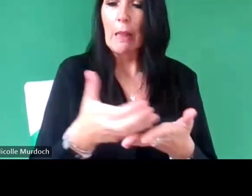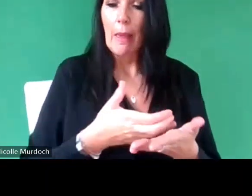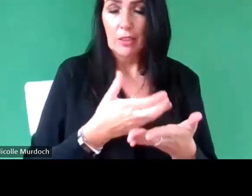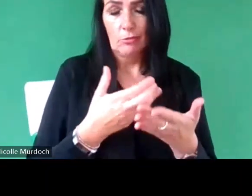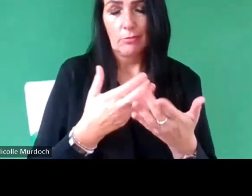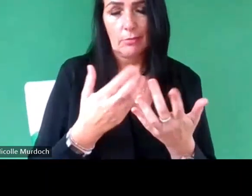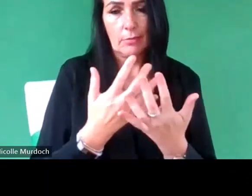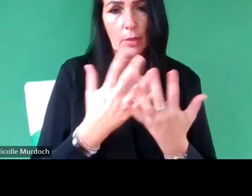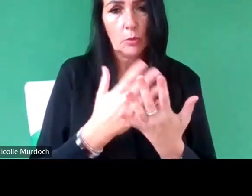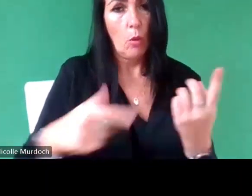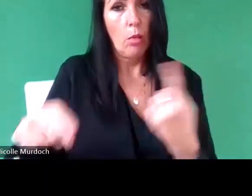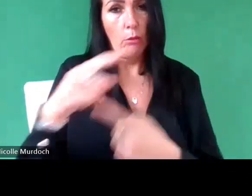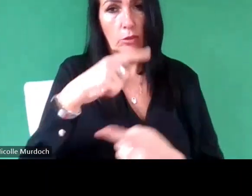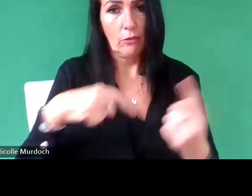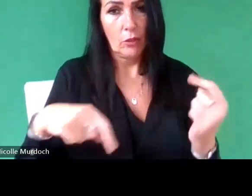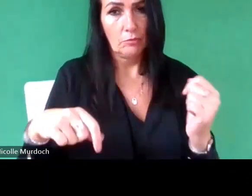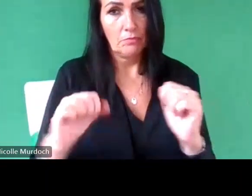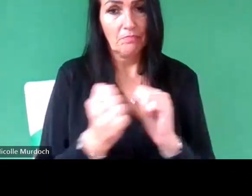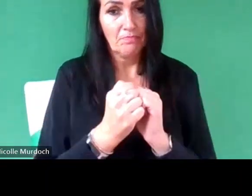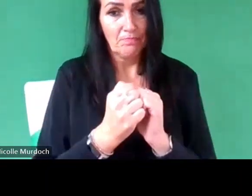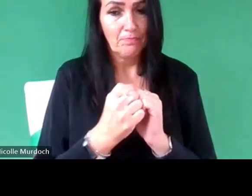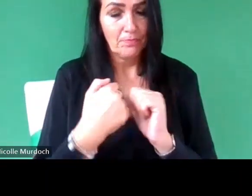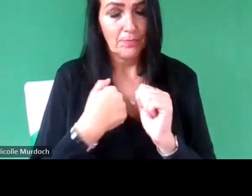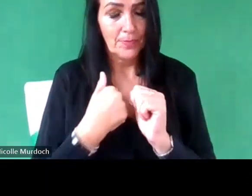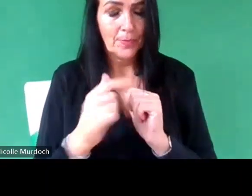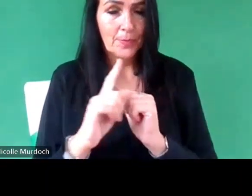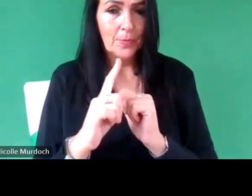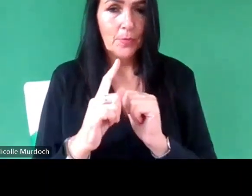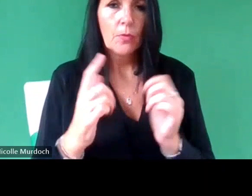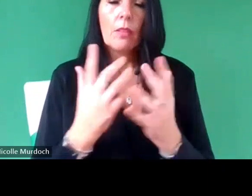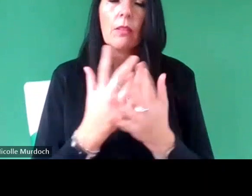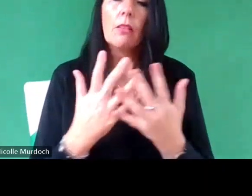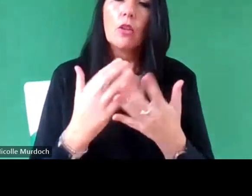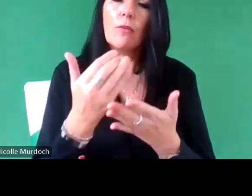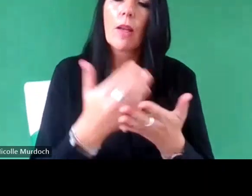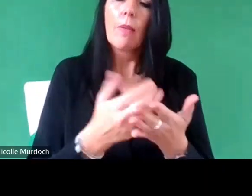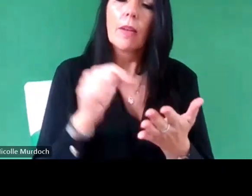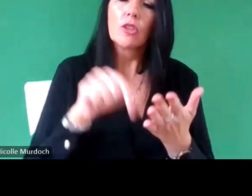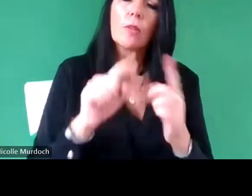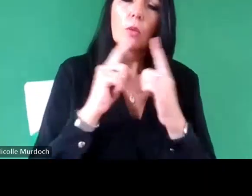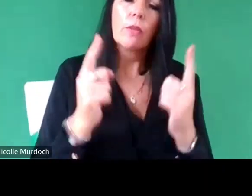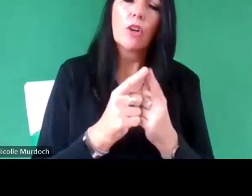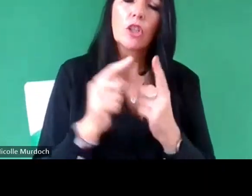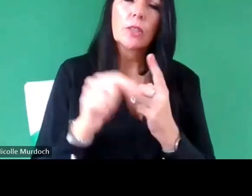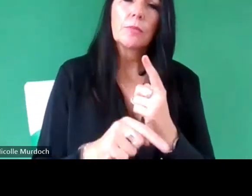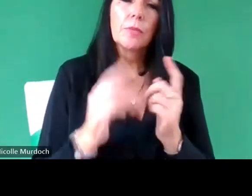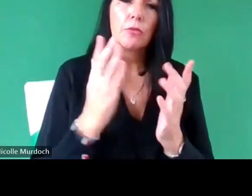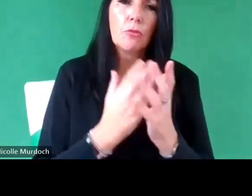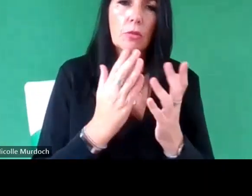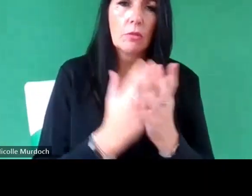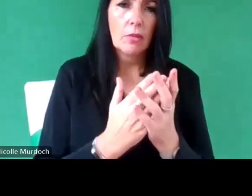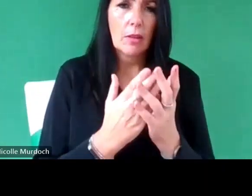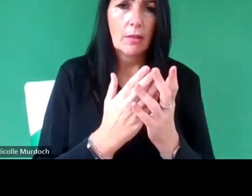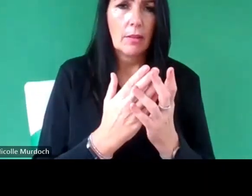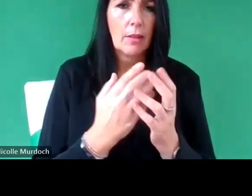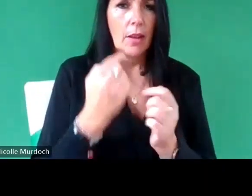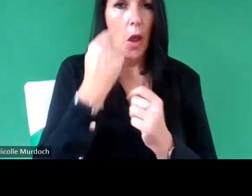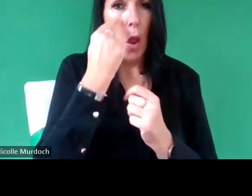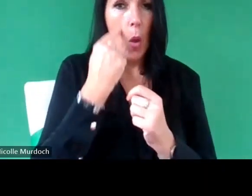the room can um relate to this there's a lot of uh quite dead men who started our Collections